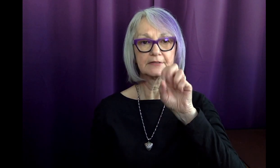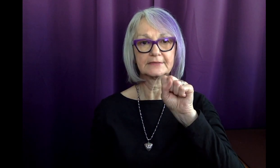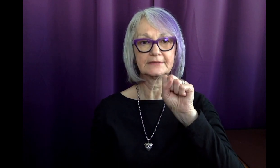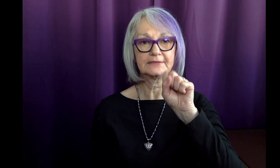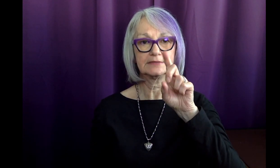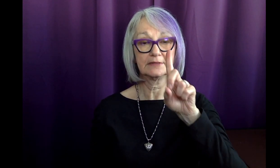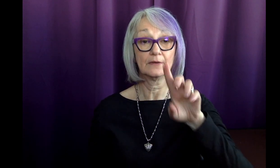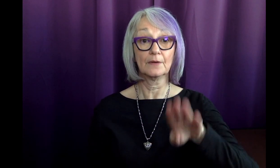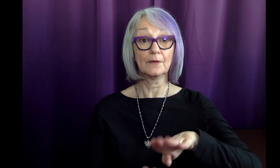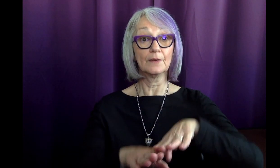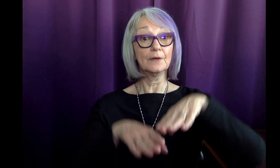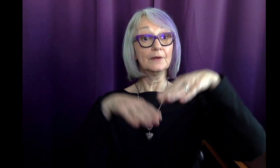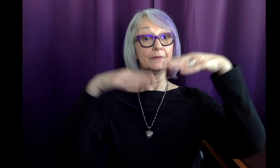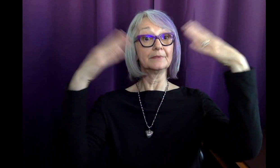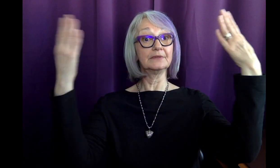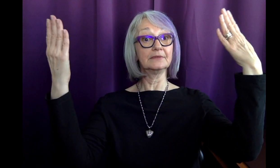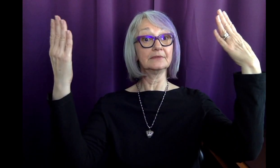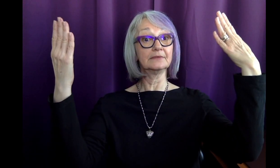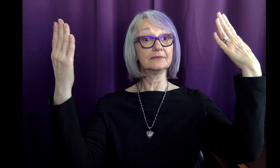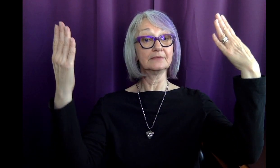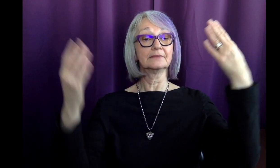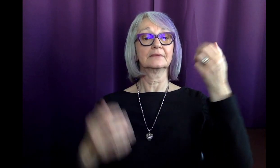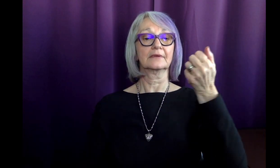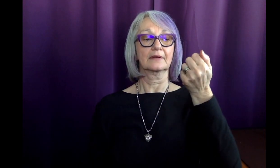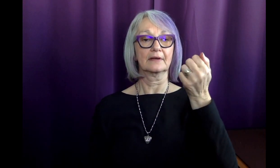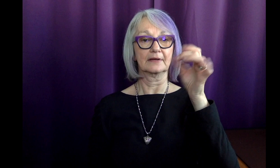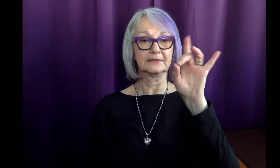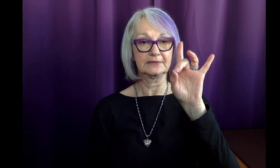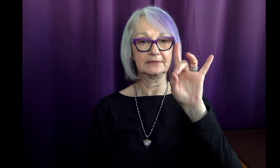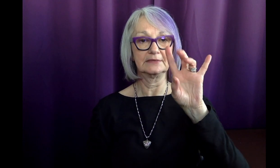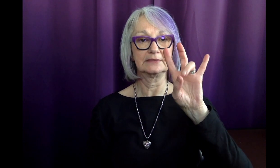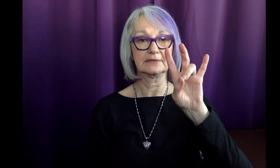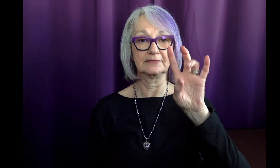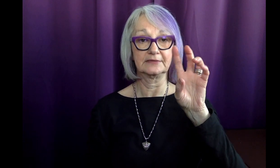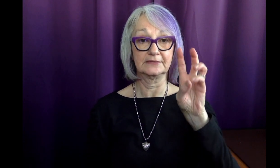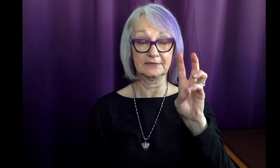RSD was opened its doors in 1876